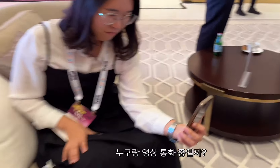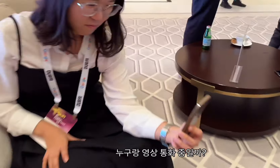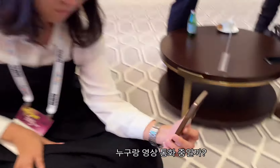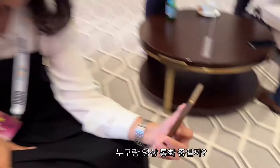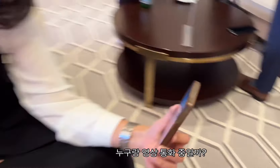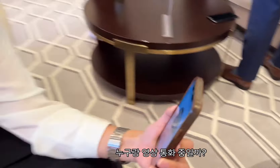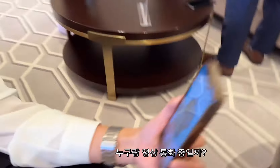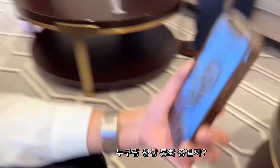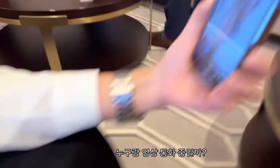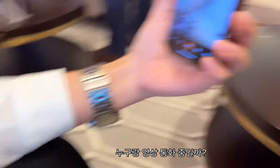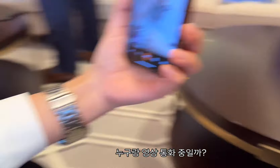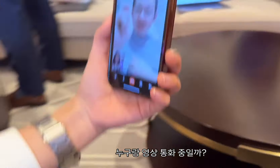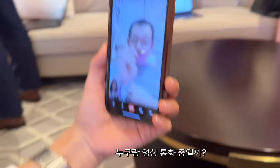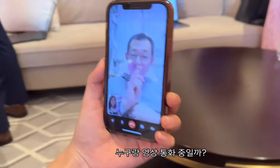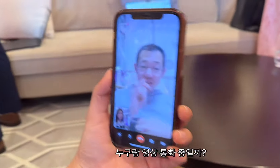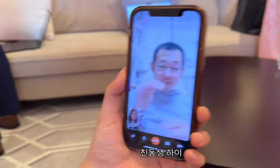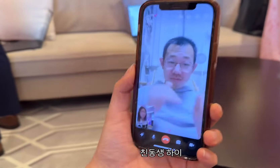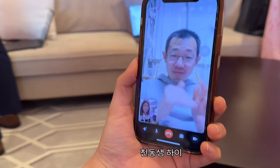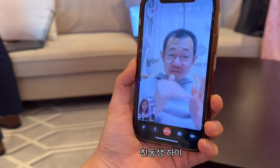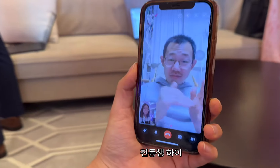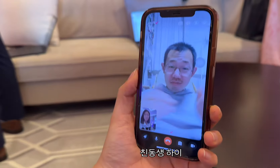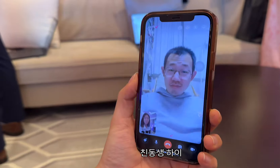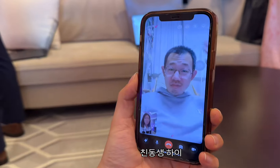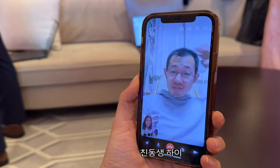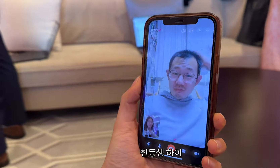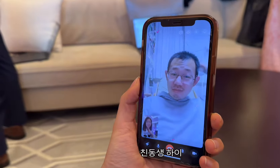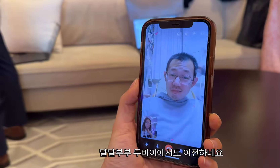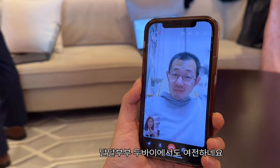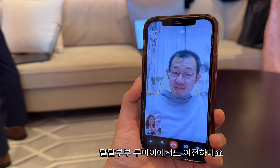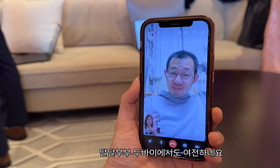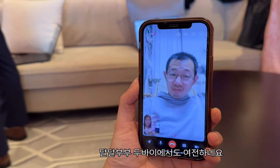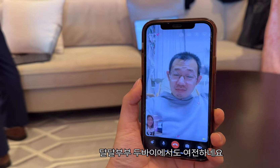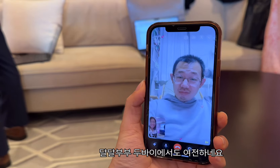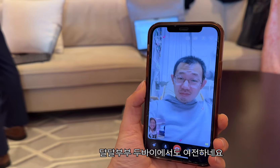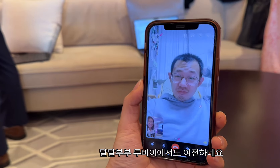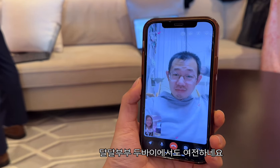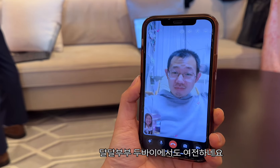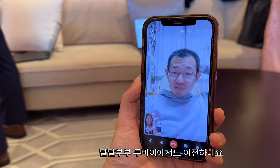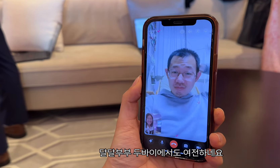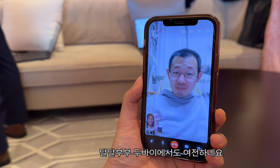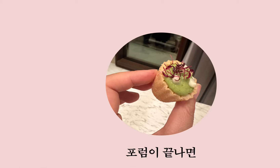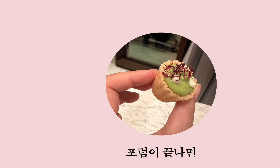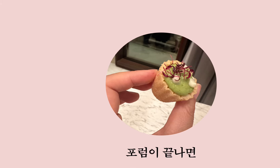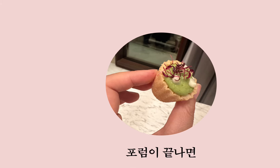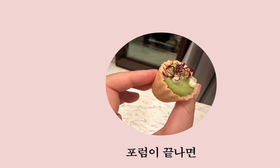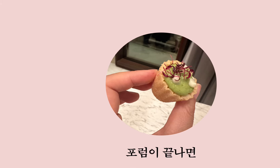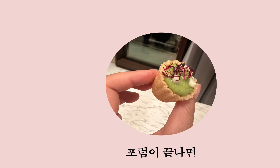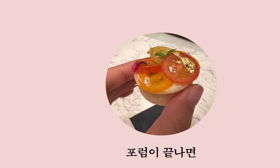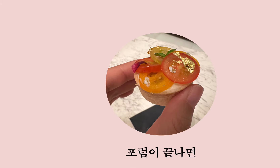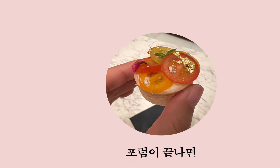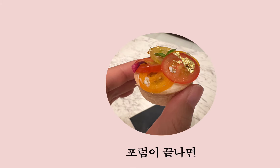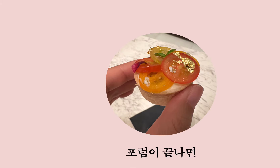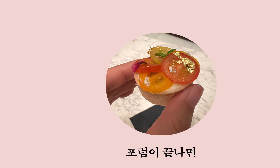Who is she on a video call with? My younger brother, Hi~ The couple is also full of love in Dubai. After the forum,